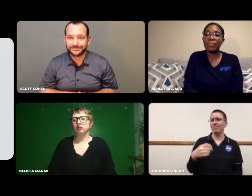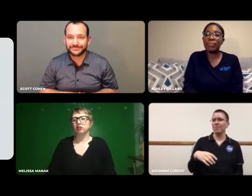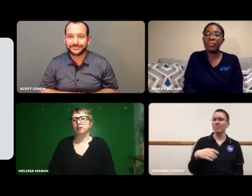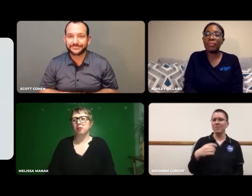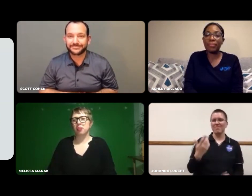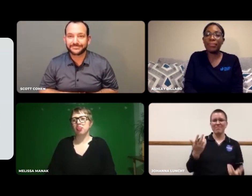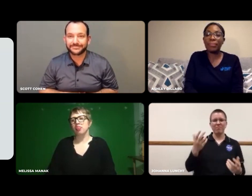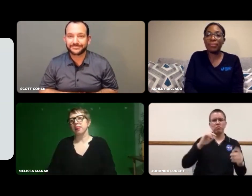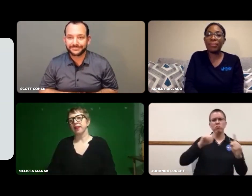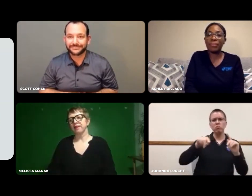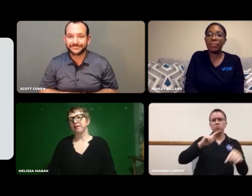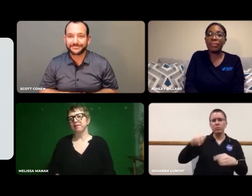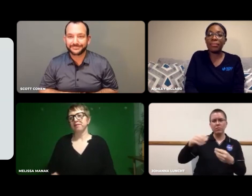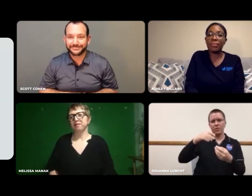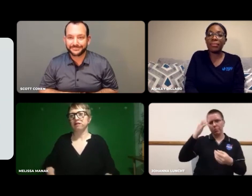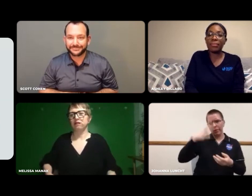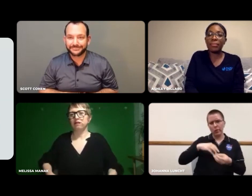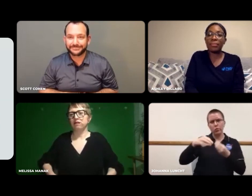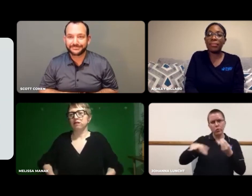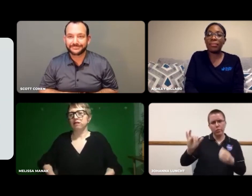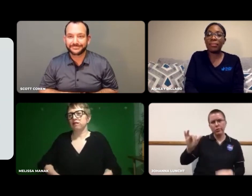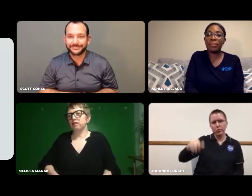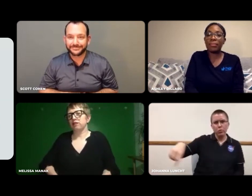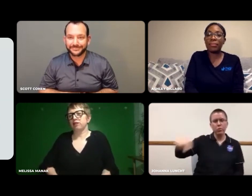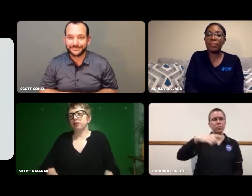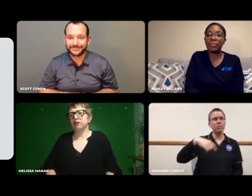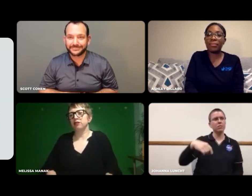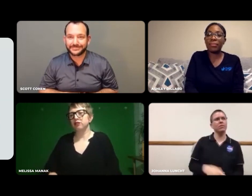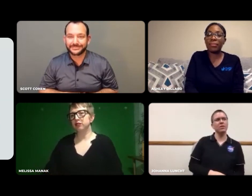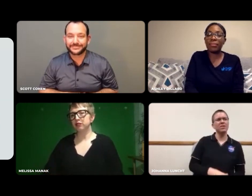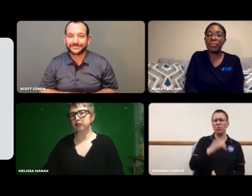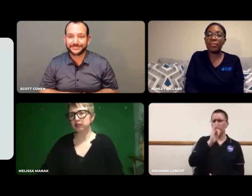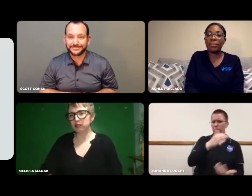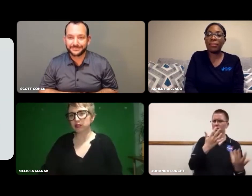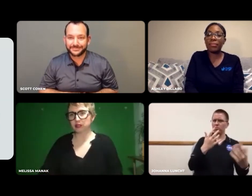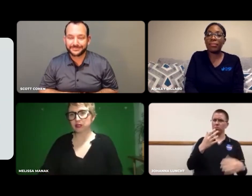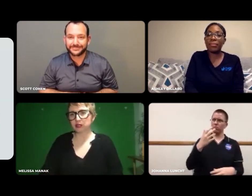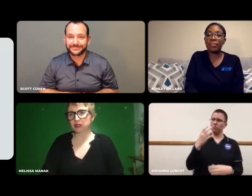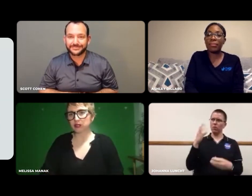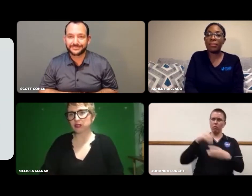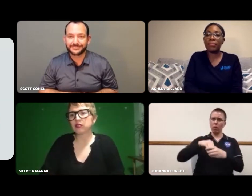There were male students in that club as well.